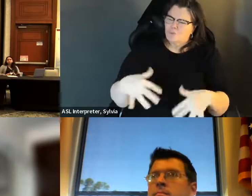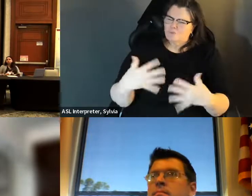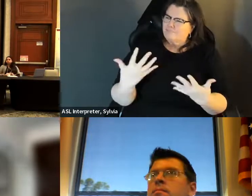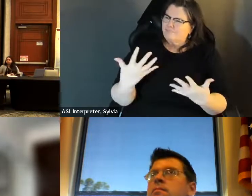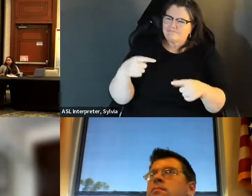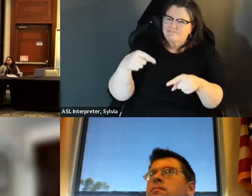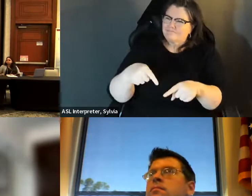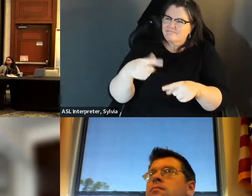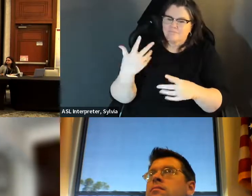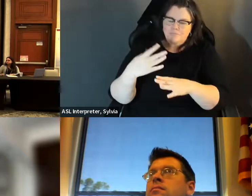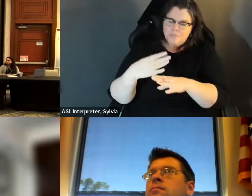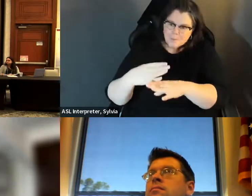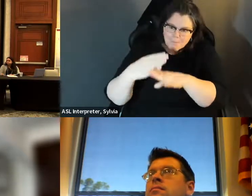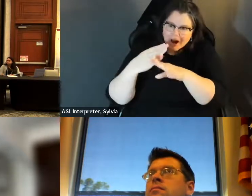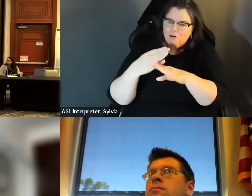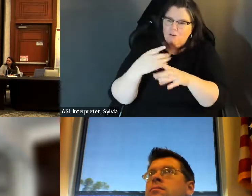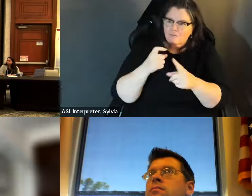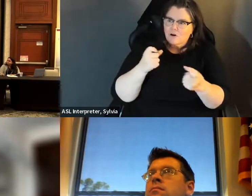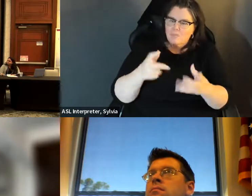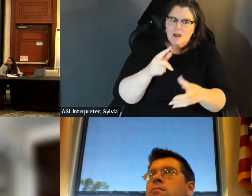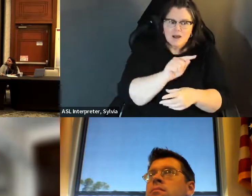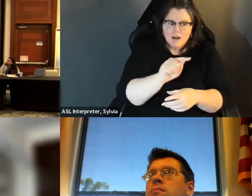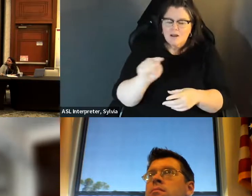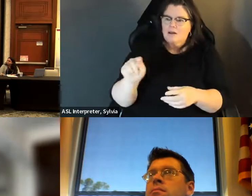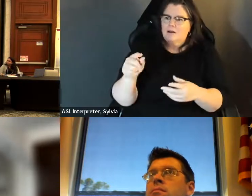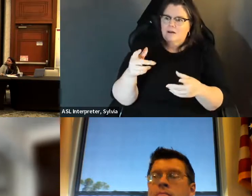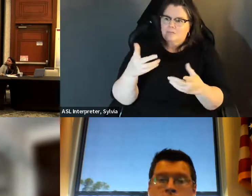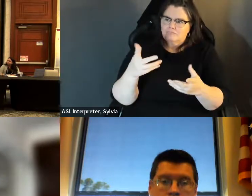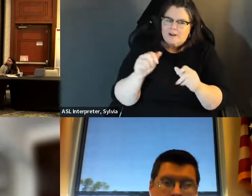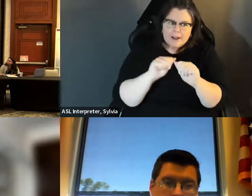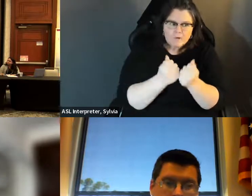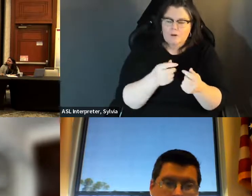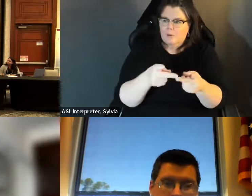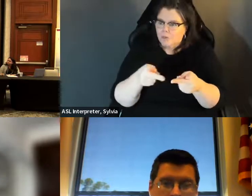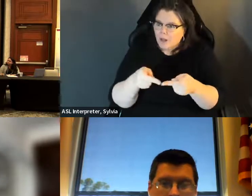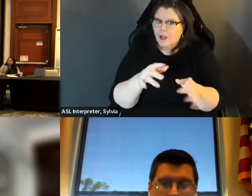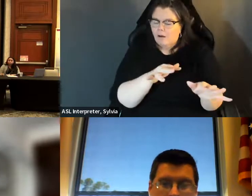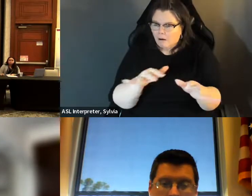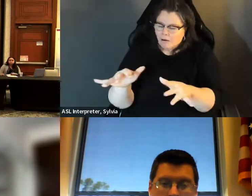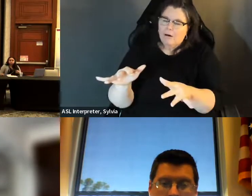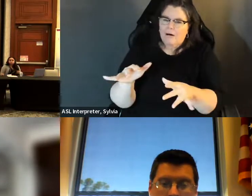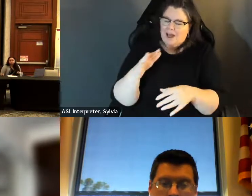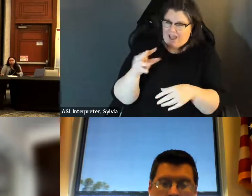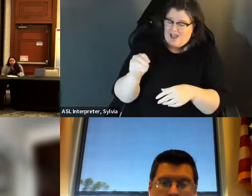speaking to really those institutional barriers that are set up against folks, specifically talking, you know On one assistance. Thank you so much for that really comprehensive review of your org of the work that you do to help folks and thank you also for speaking to really those institutional barriers that are set up against folks specifically talking up you know those financial barriers that exist especially for